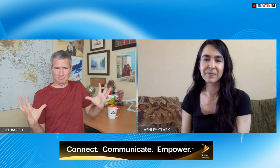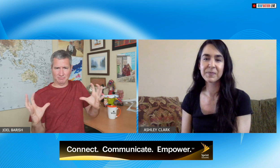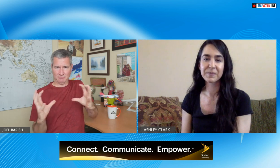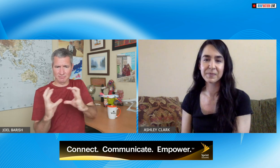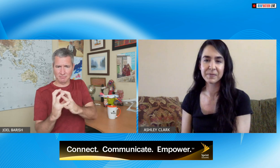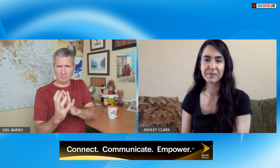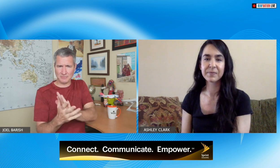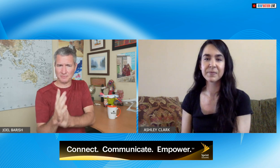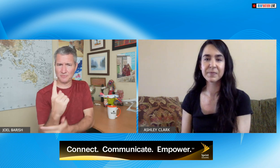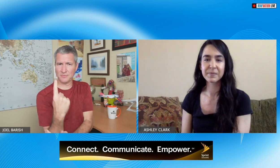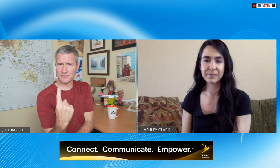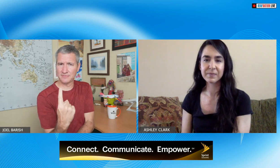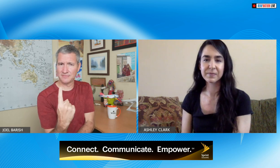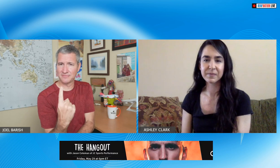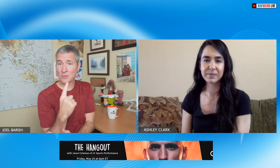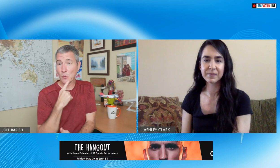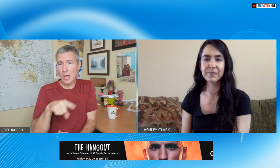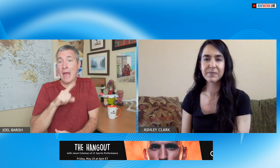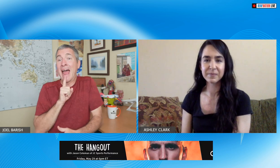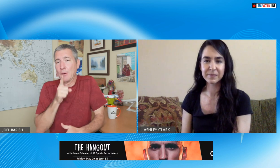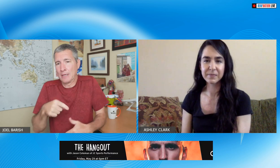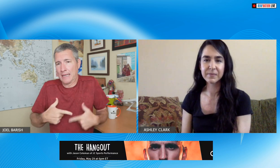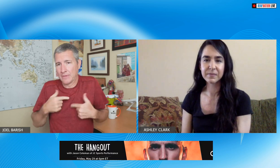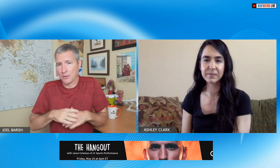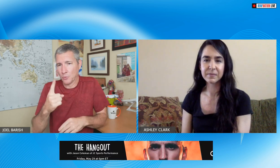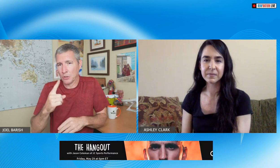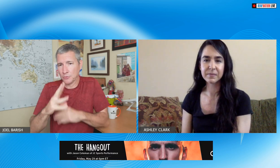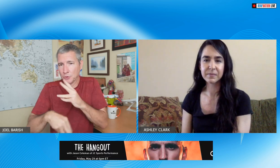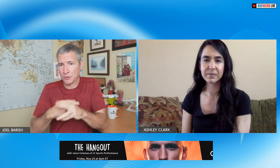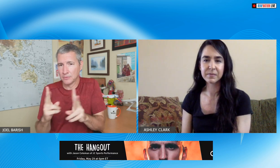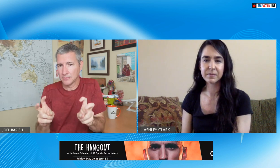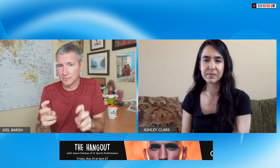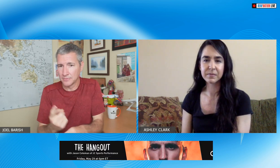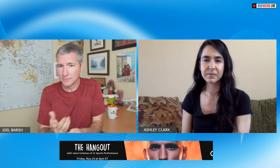well these two worlds coming together and becoming one and you know because we